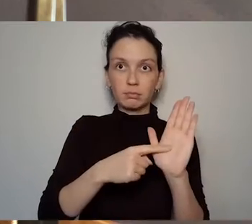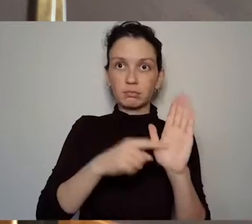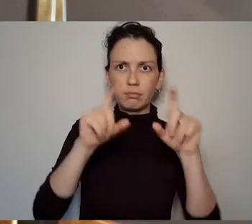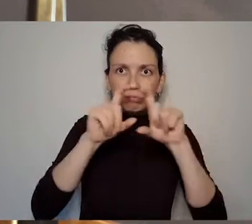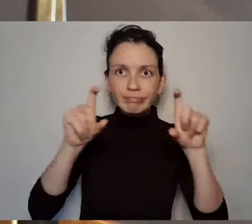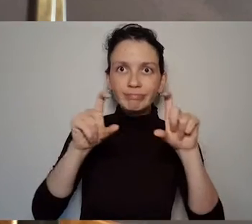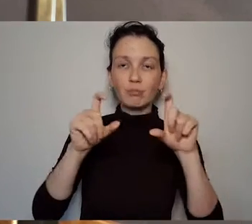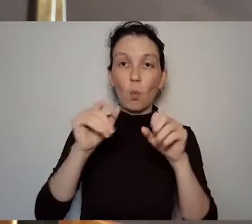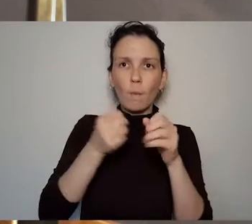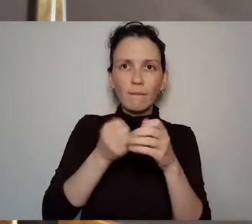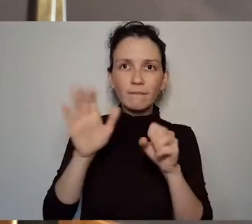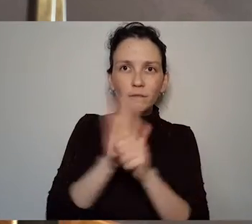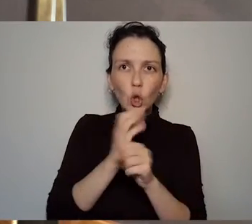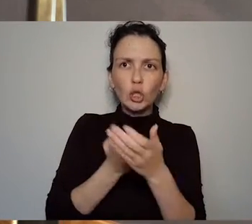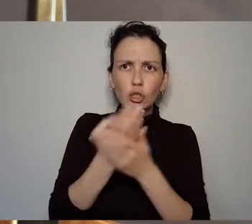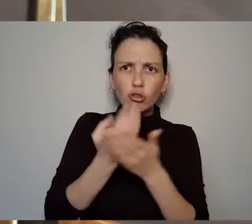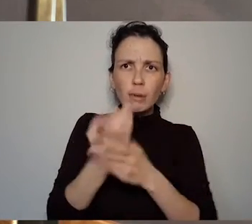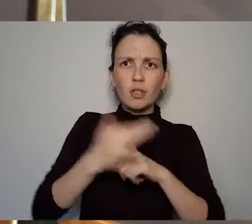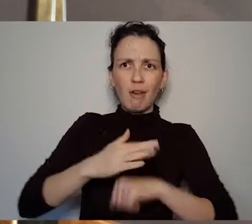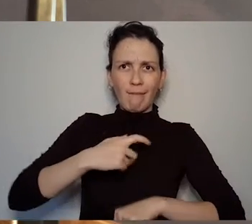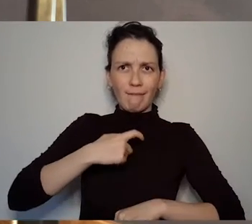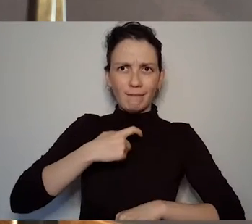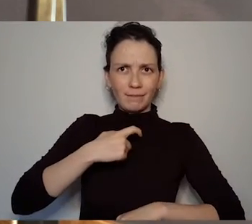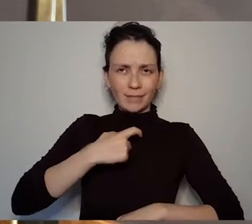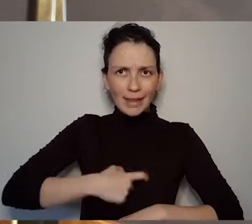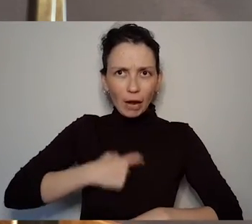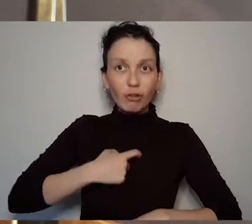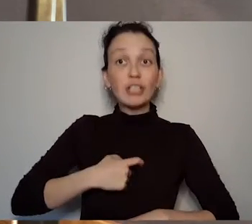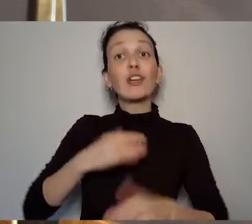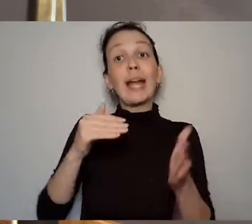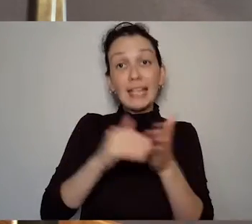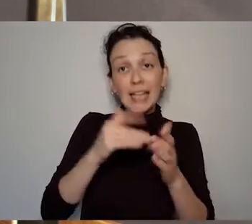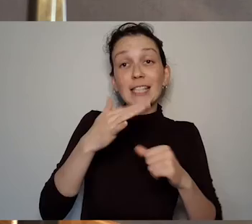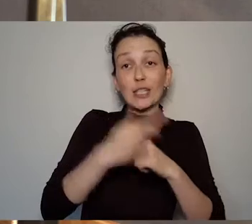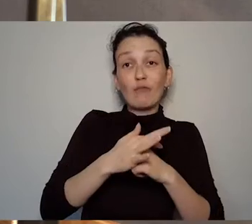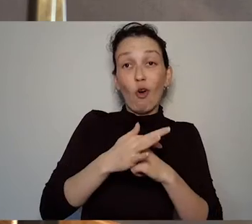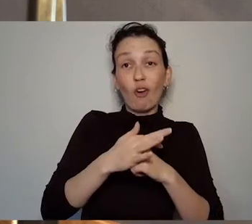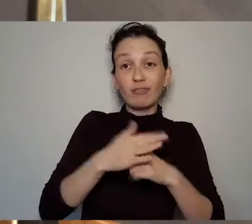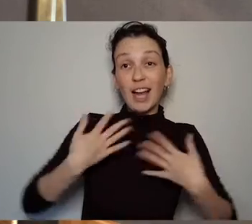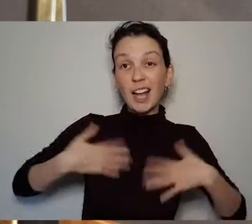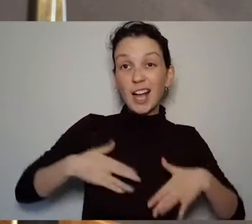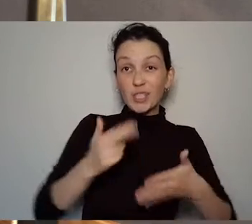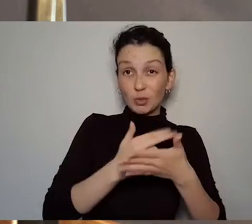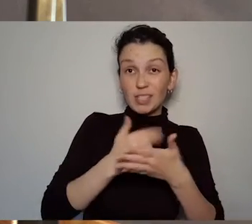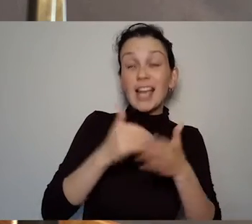costume but it's more than that. It's a symbolic the costume becomes very symbolic very quickly